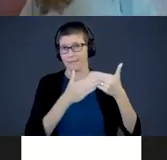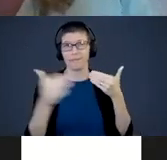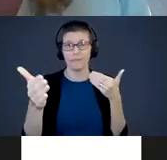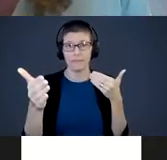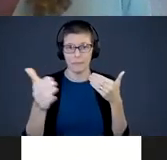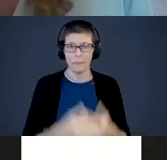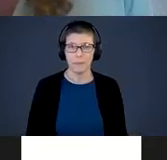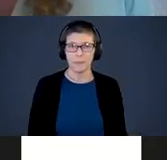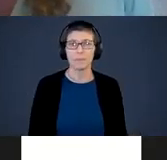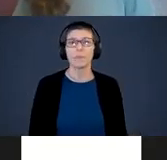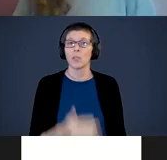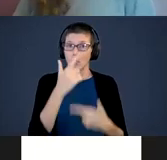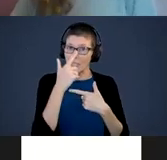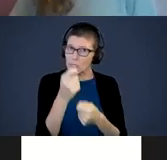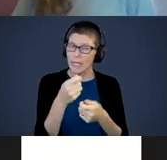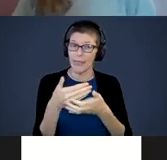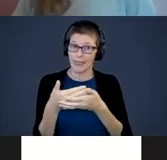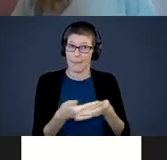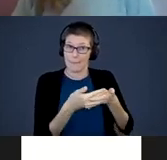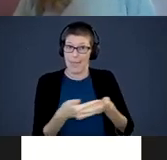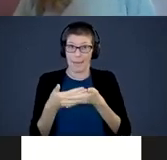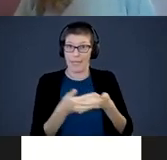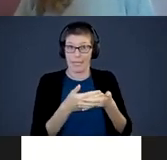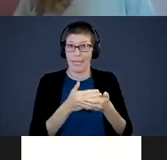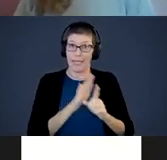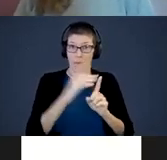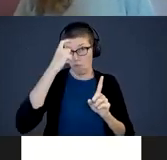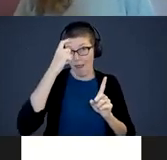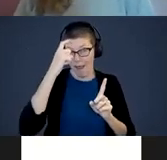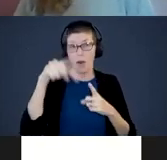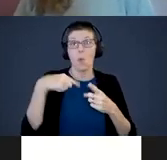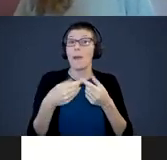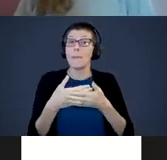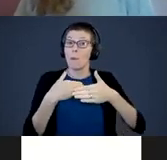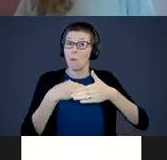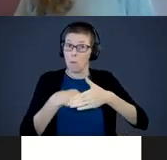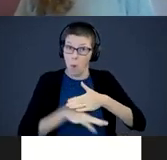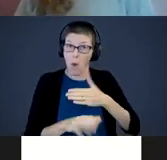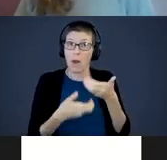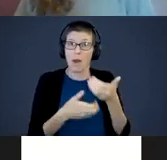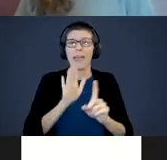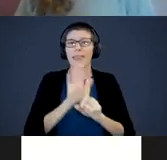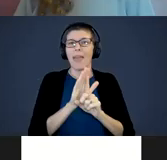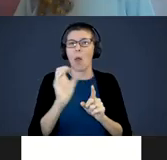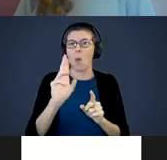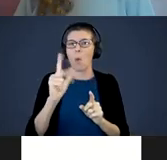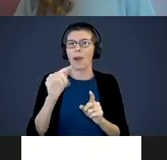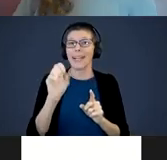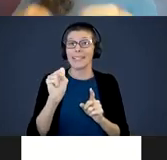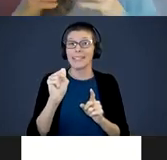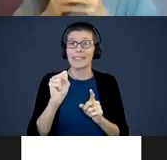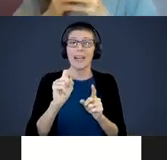Interestingly enough the infant brain when a baby is born, their organs are actually a mini version